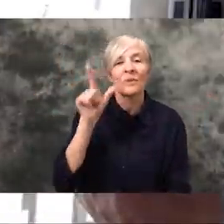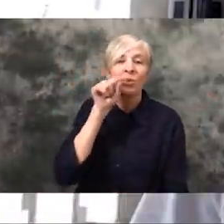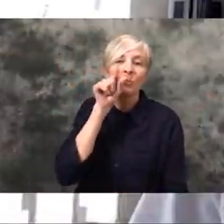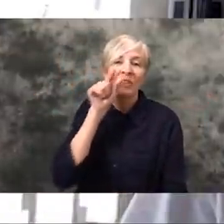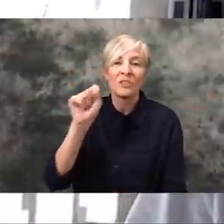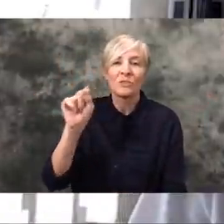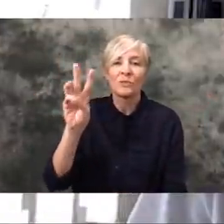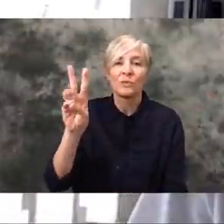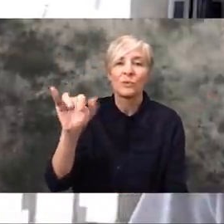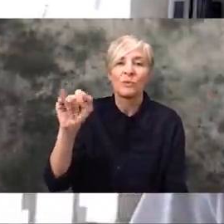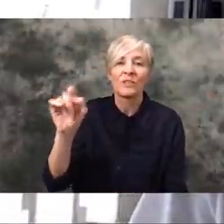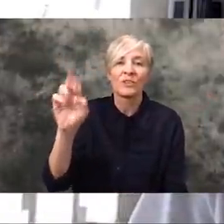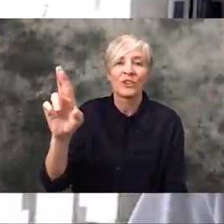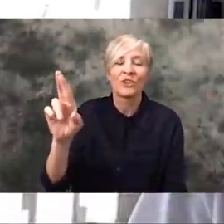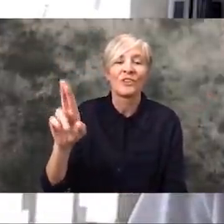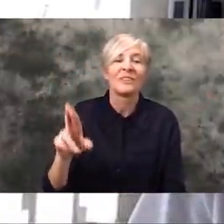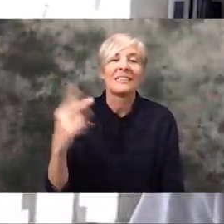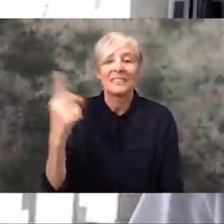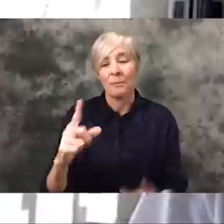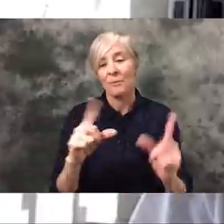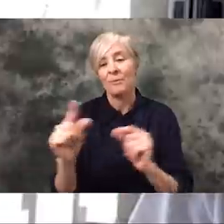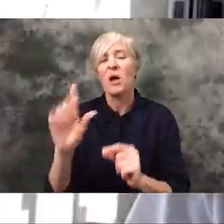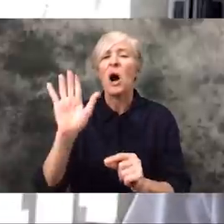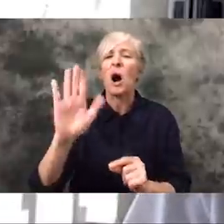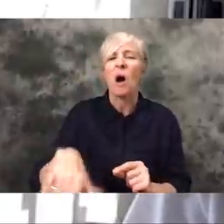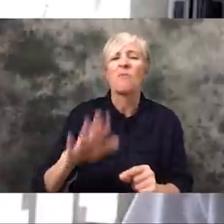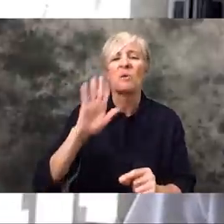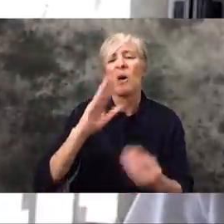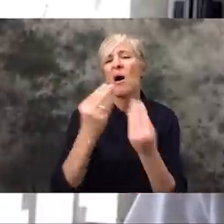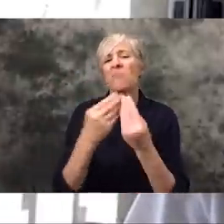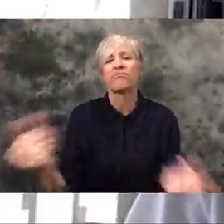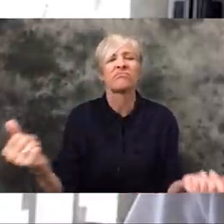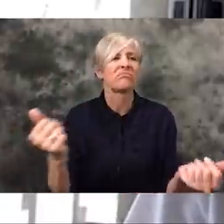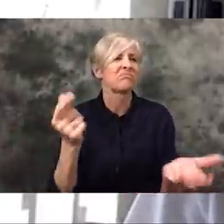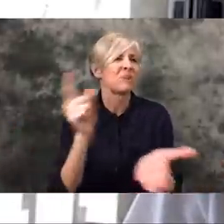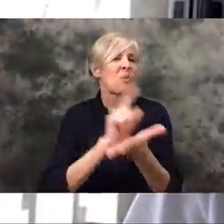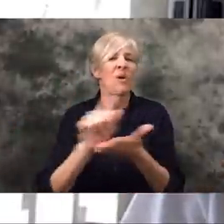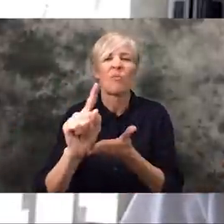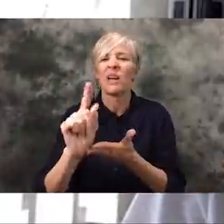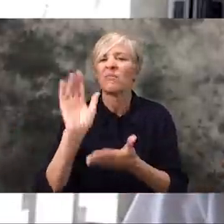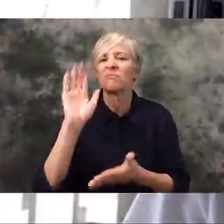today and I saw someone had tweeted - "oh this will all be over within the week."